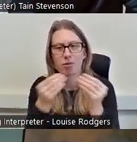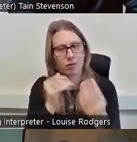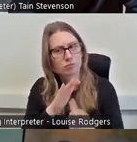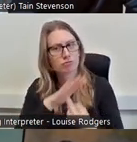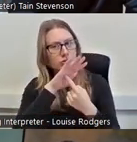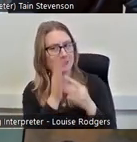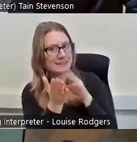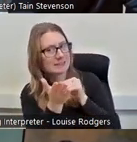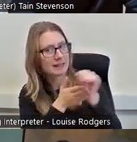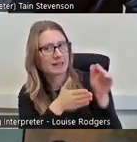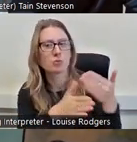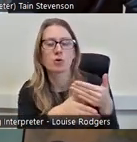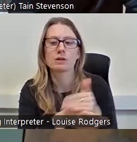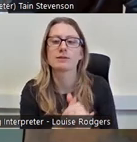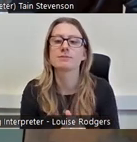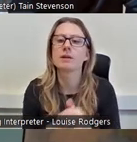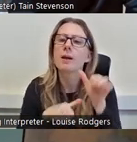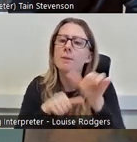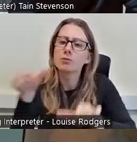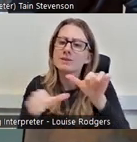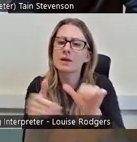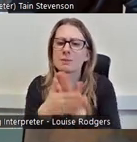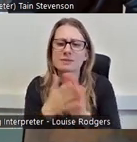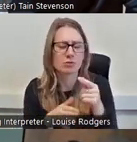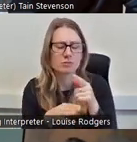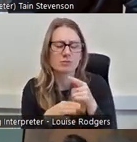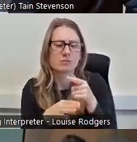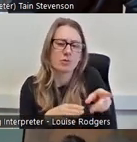know, you're not forcing, you're not saying these are the only time slots and you must do it during